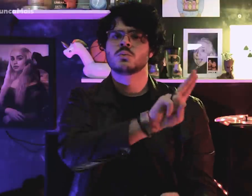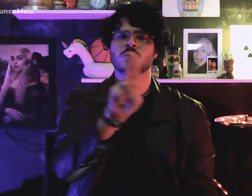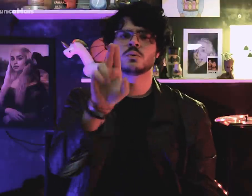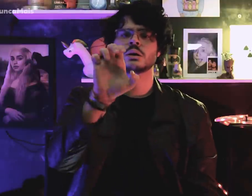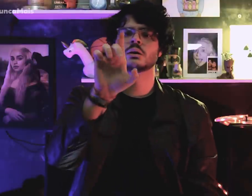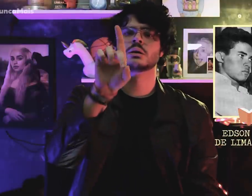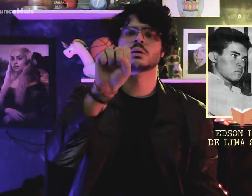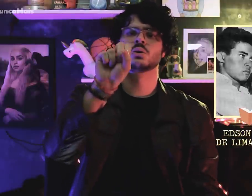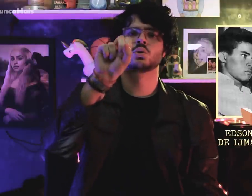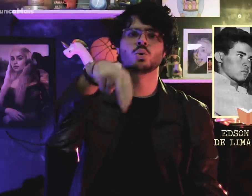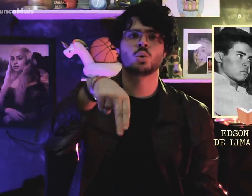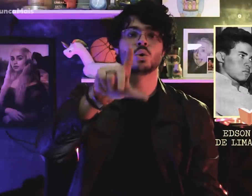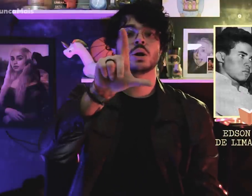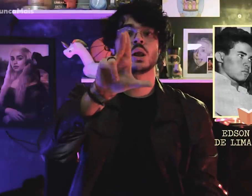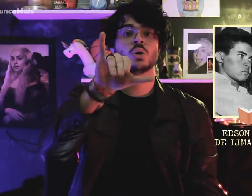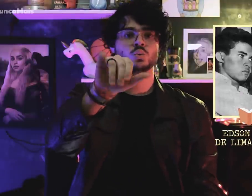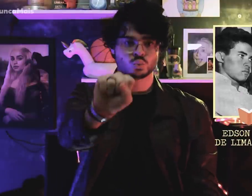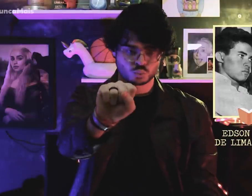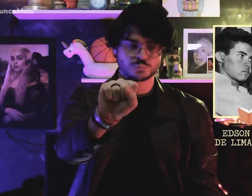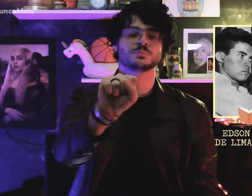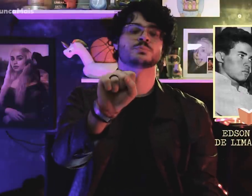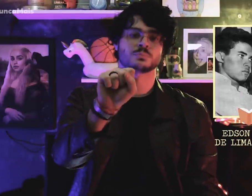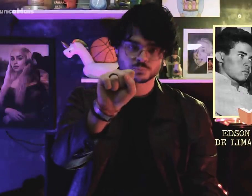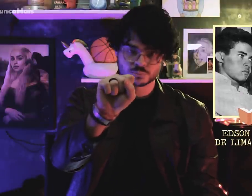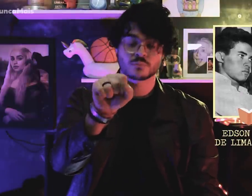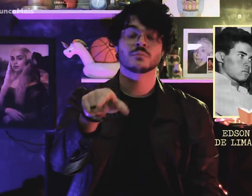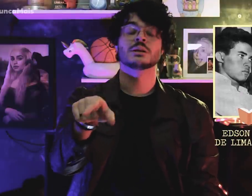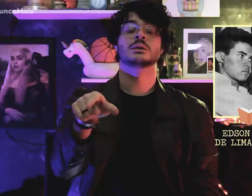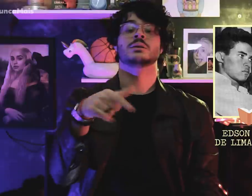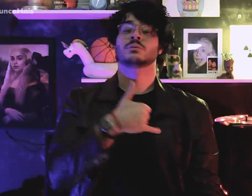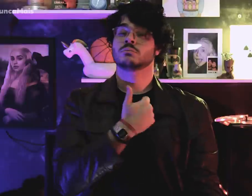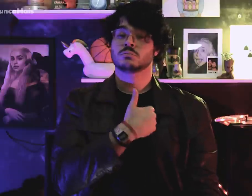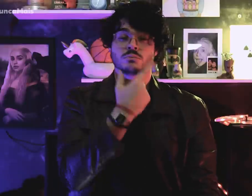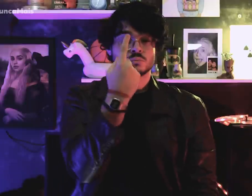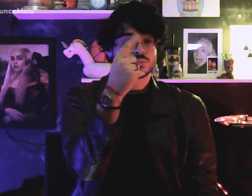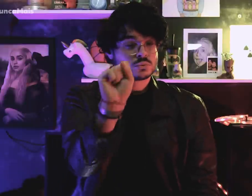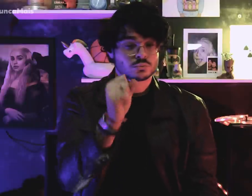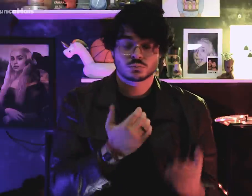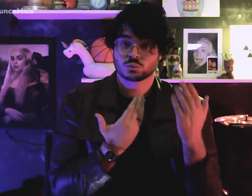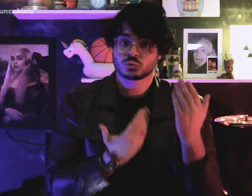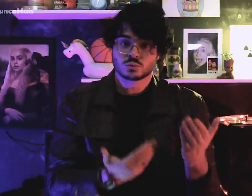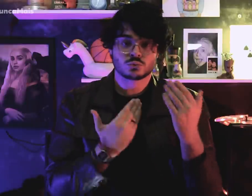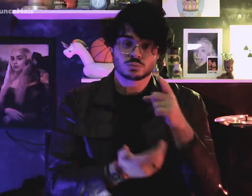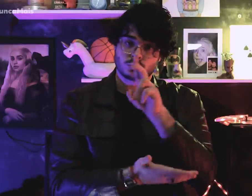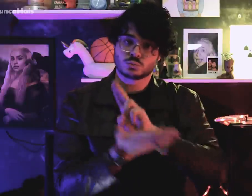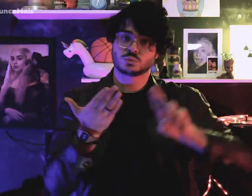Edson Luísde Lima Souto, 18 years old,